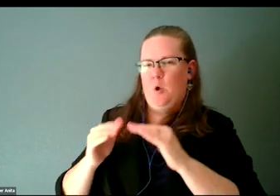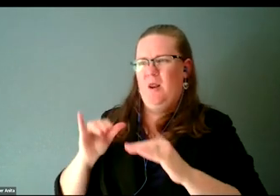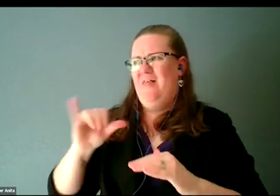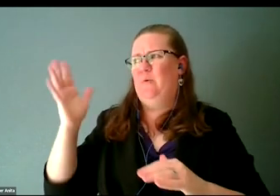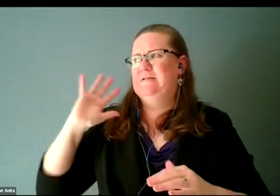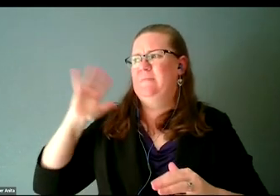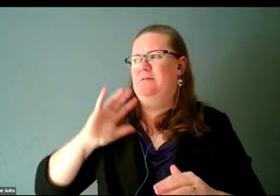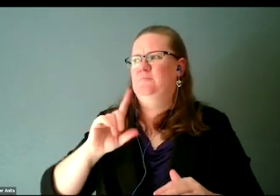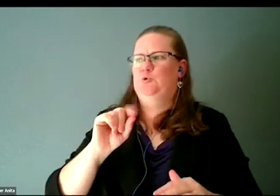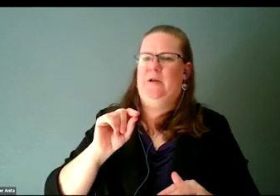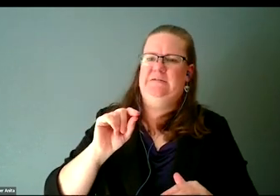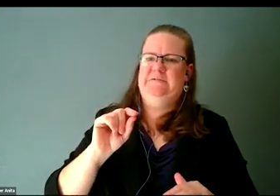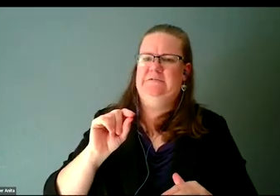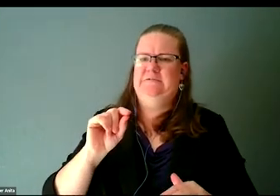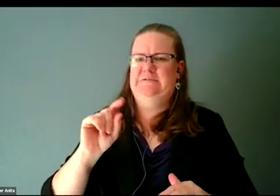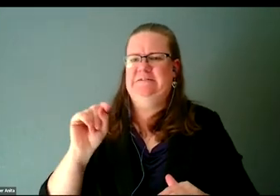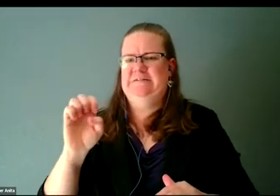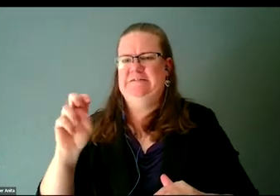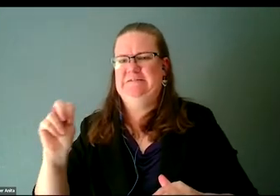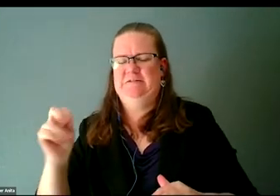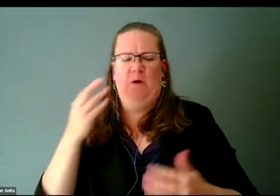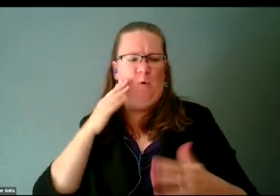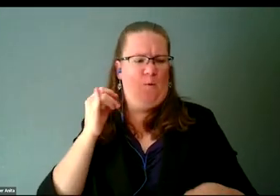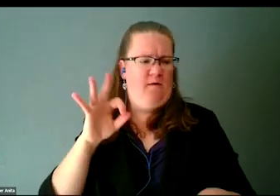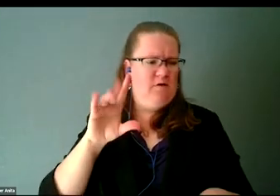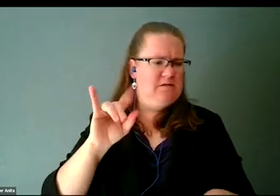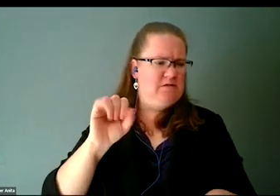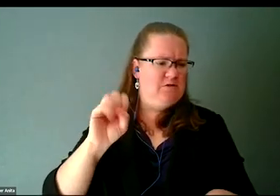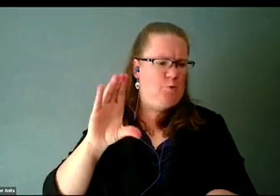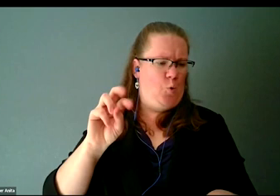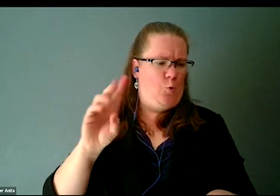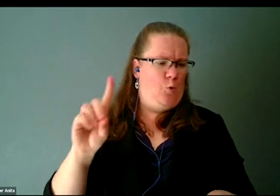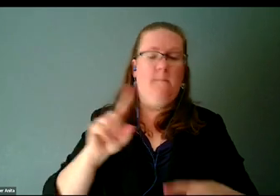if Discord was around quite yet, but there were all sorts of community